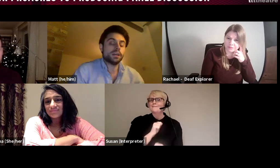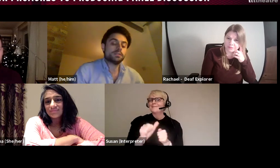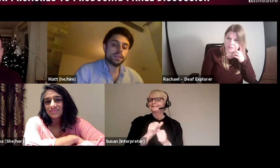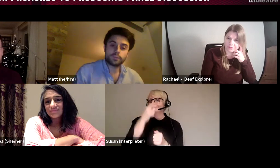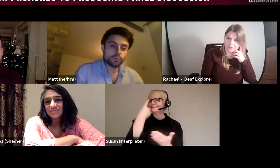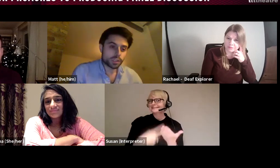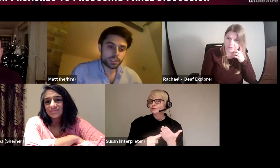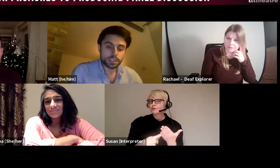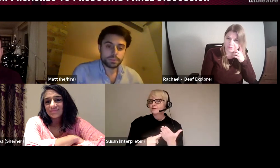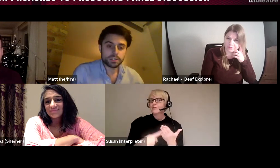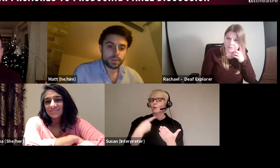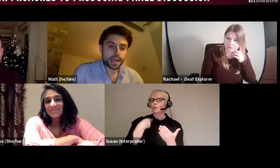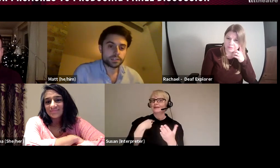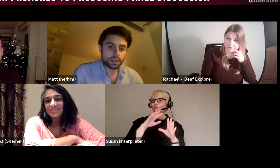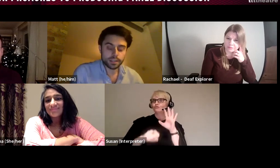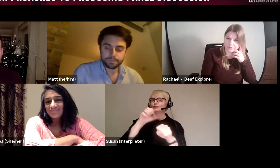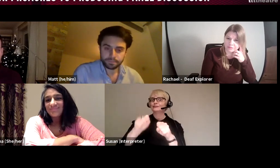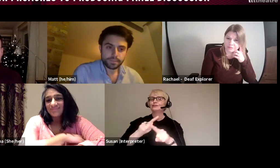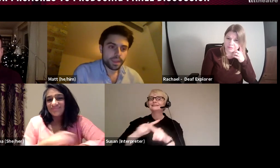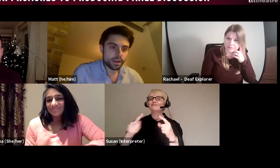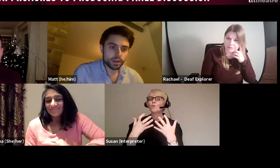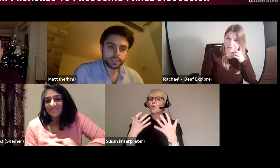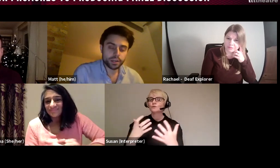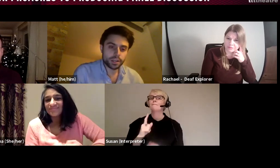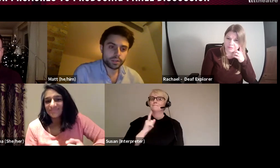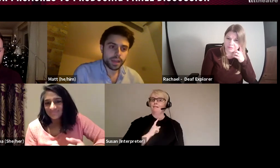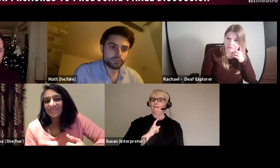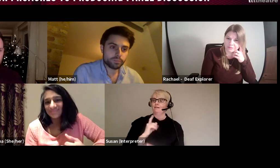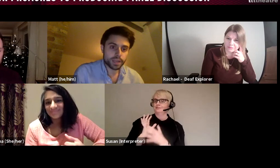different audiences because we had each other. And I certainly would never have been able to